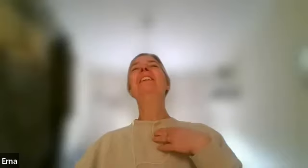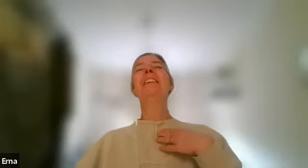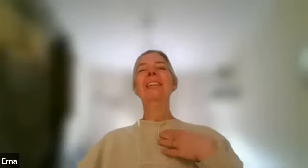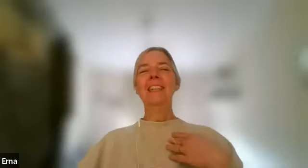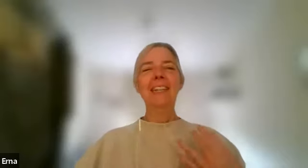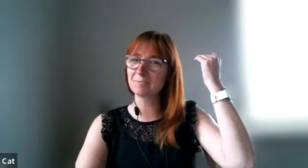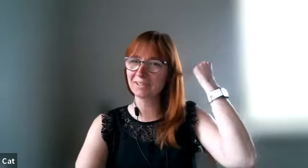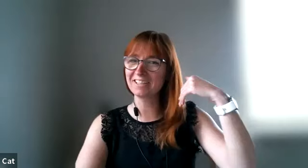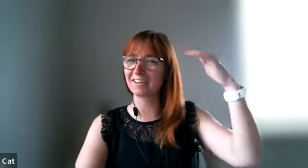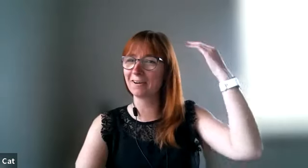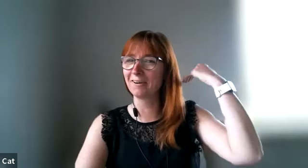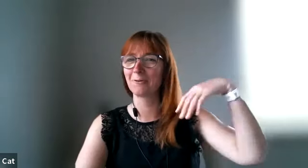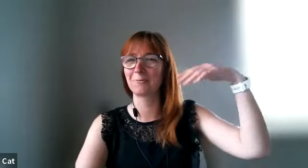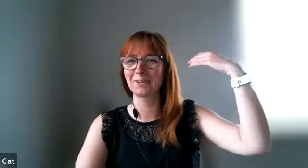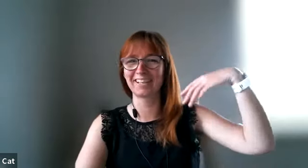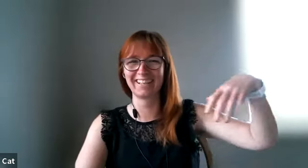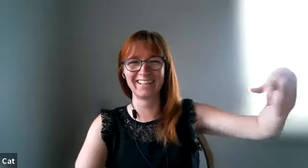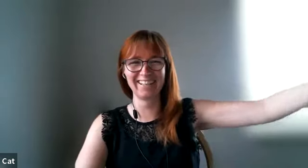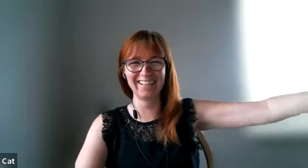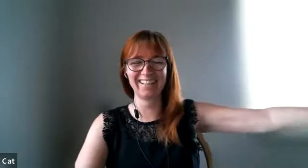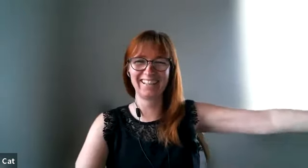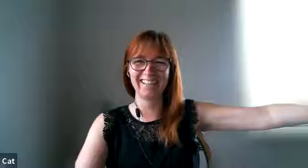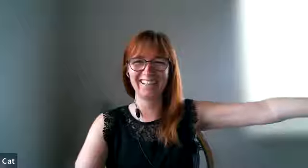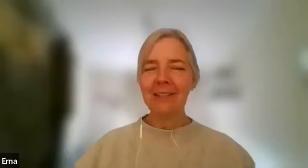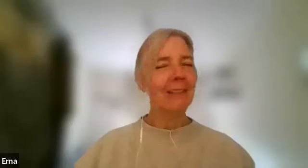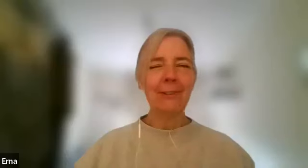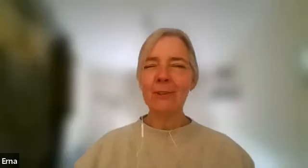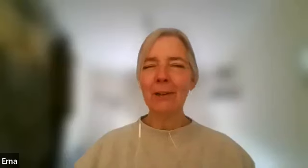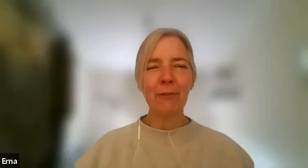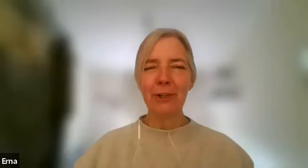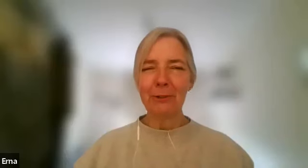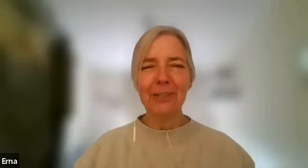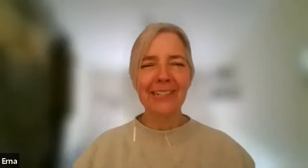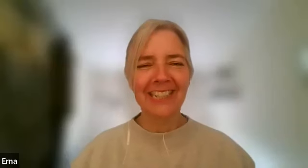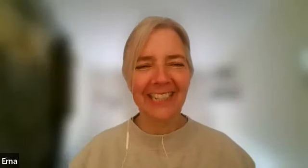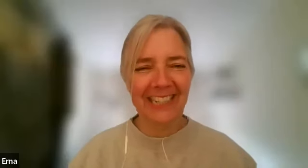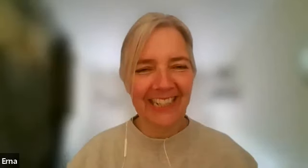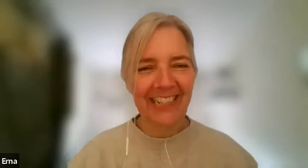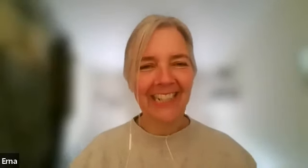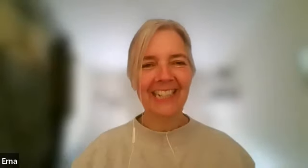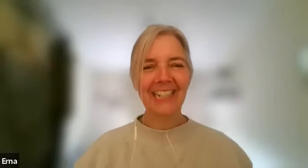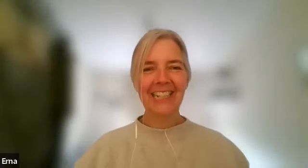i've just had him in my ear audio books huh they do that for you and he reads it himself